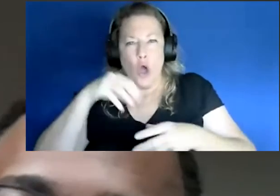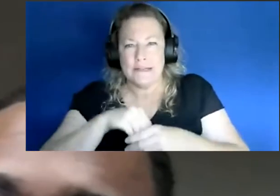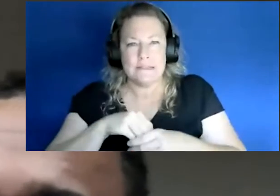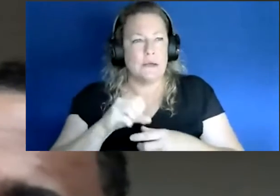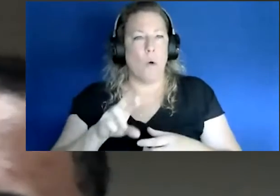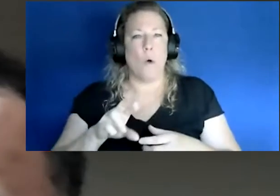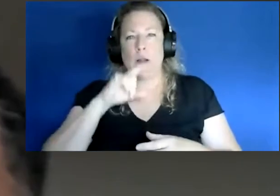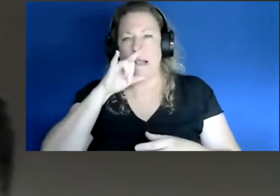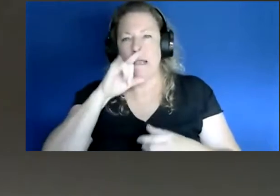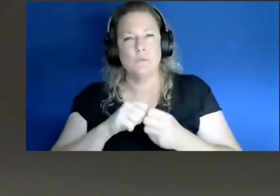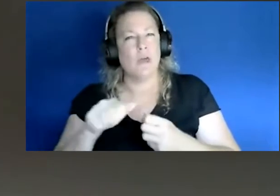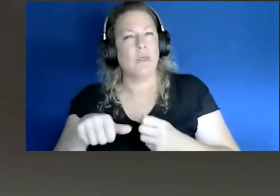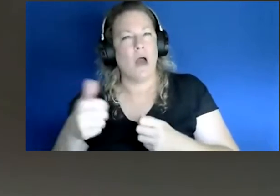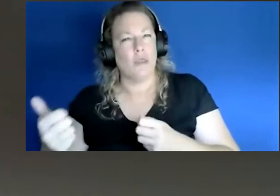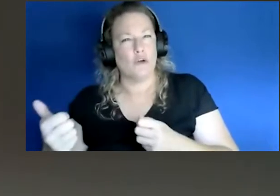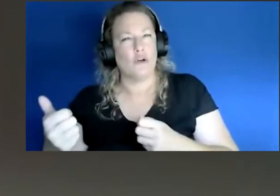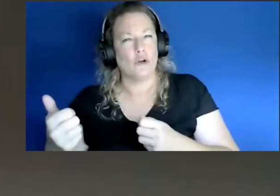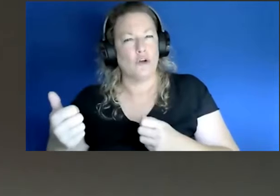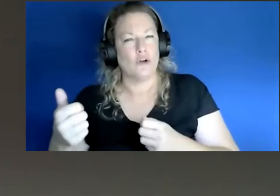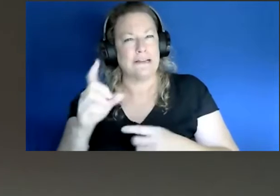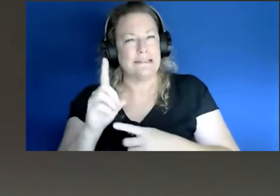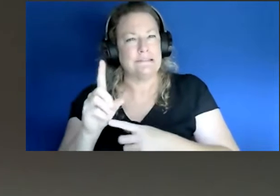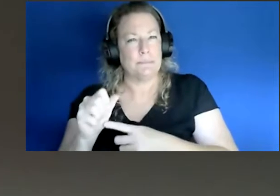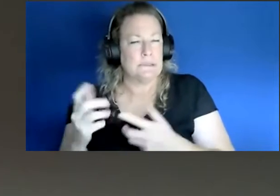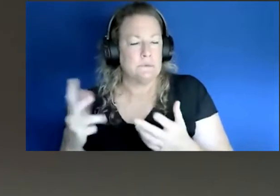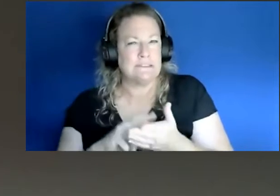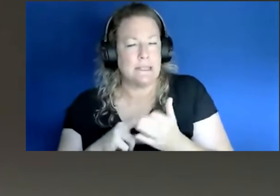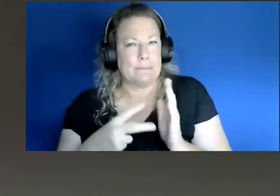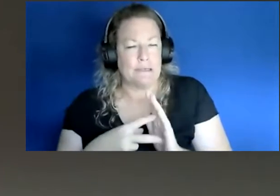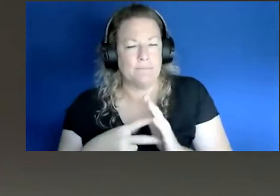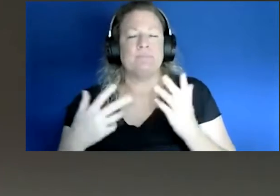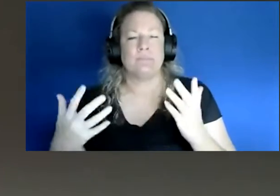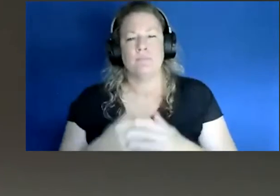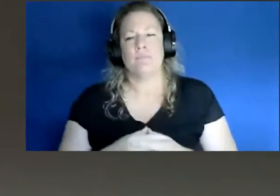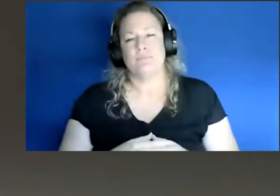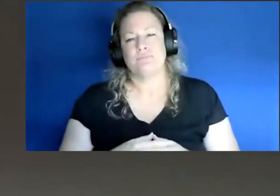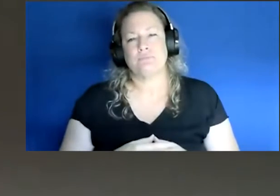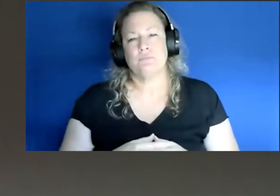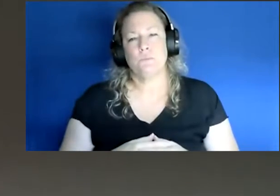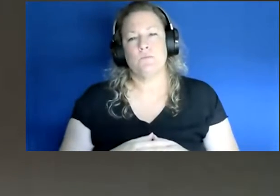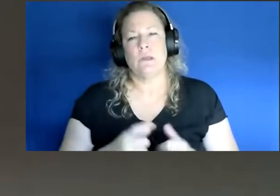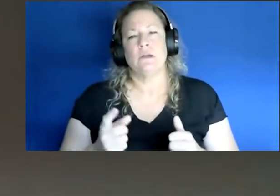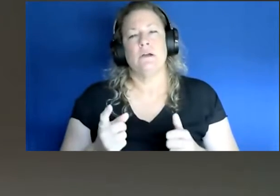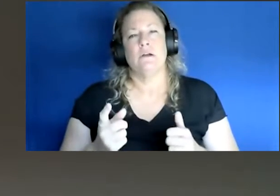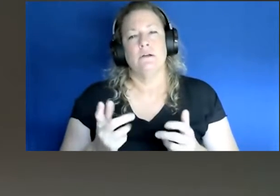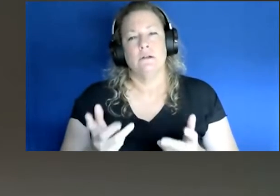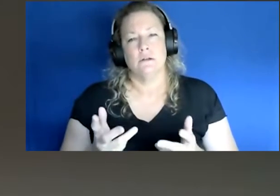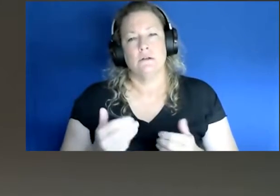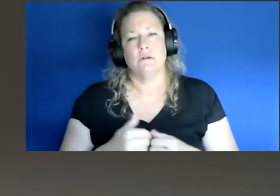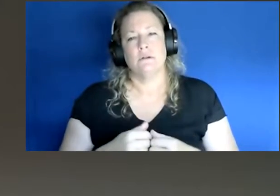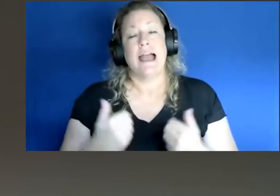with with other disabilities? So there's been a couple of things, you know having a disability